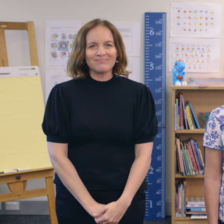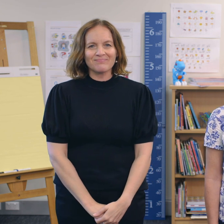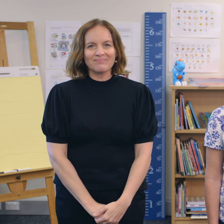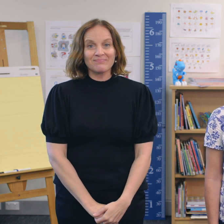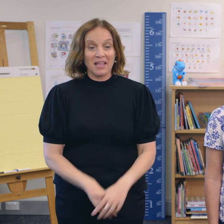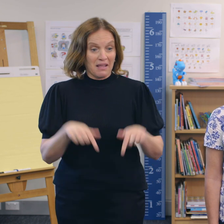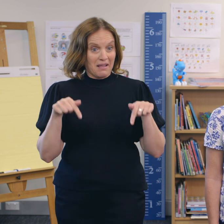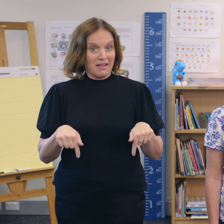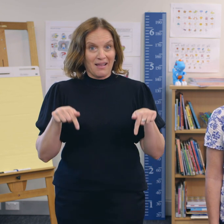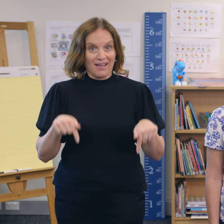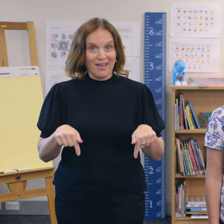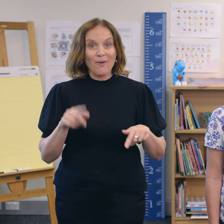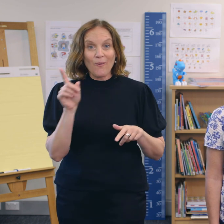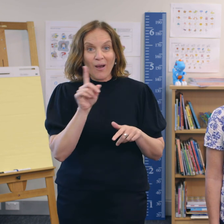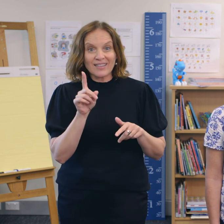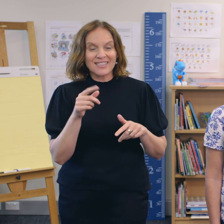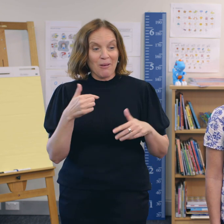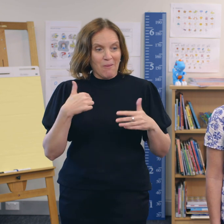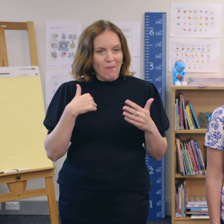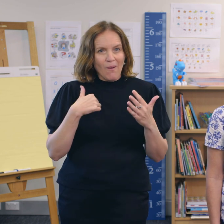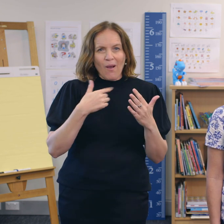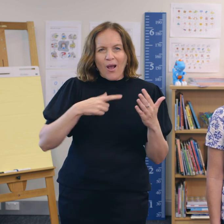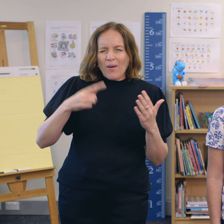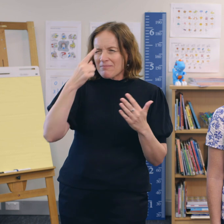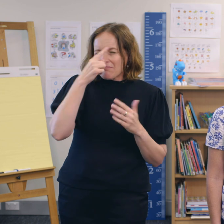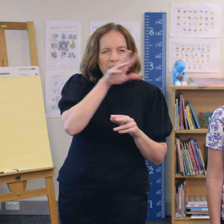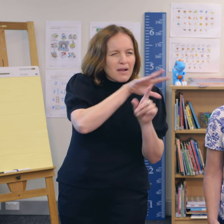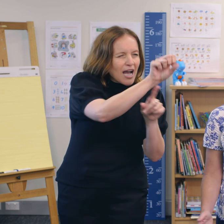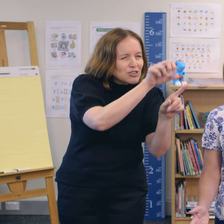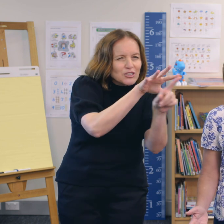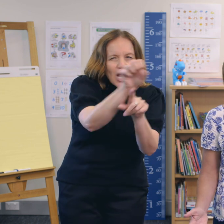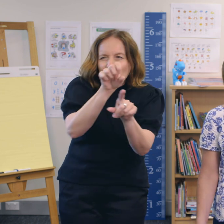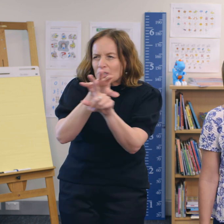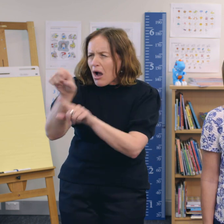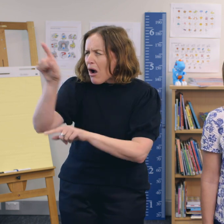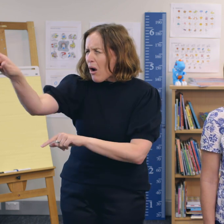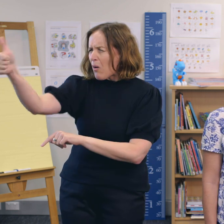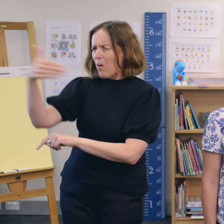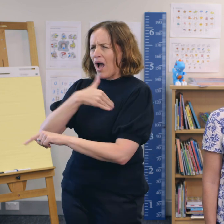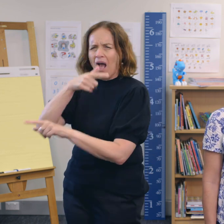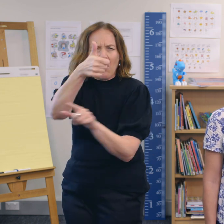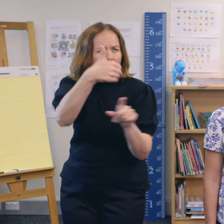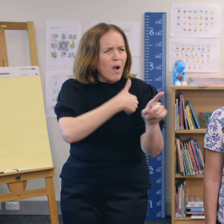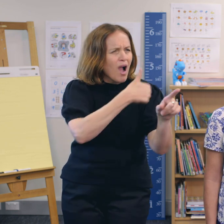This session will be based on us all noticing all the many kind people in our communities,